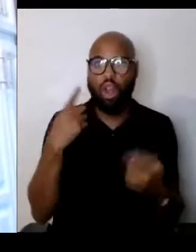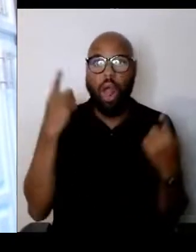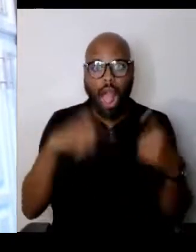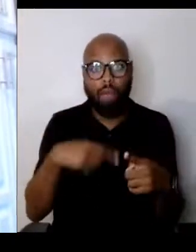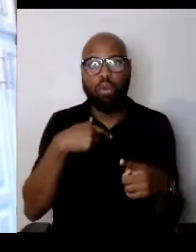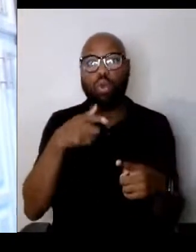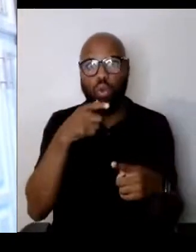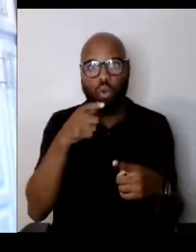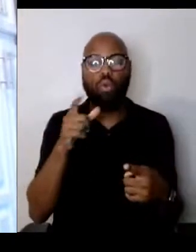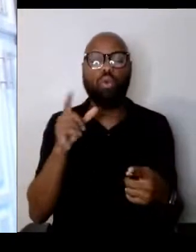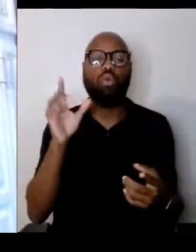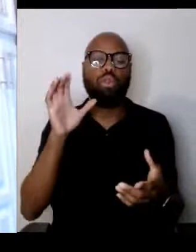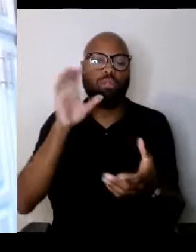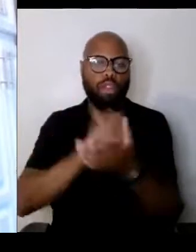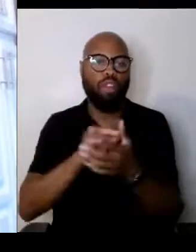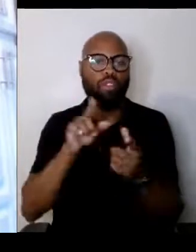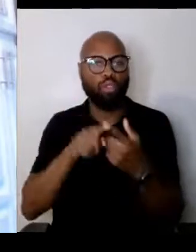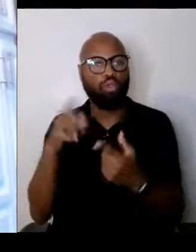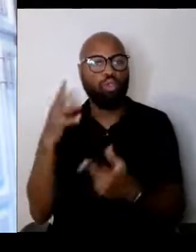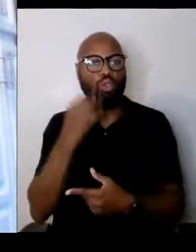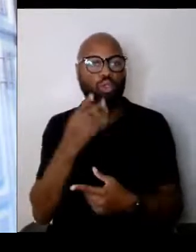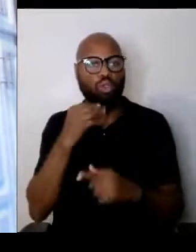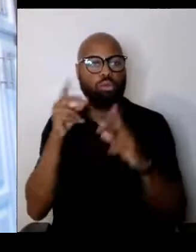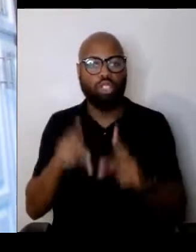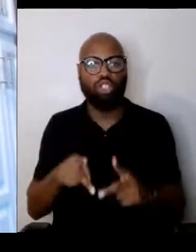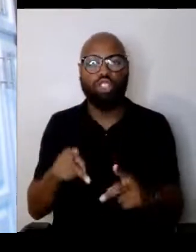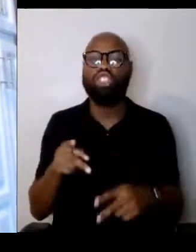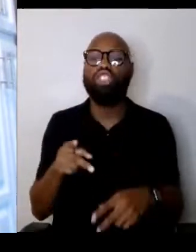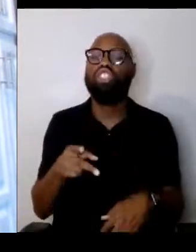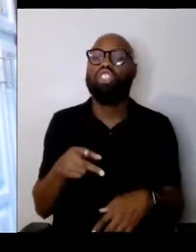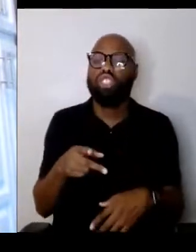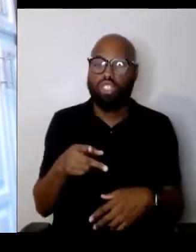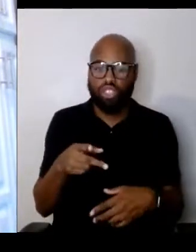and there he was and there with all of them.